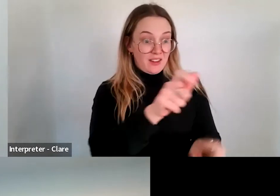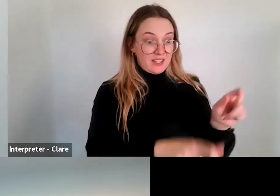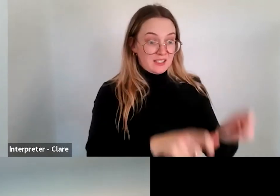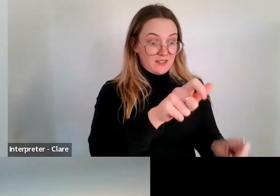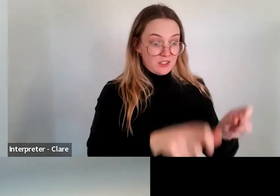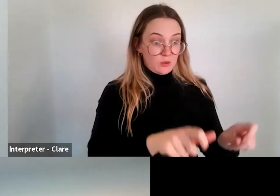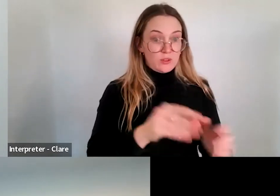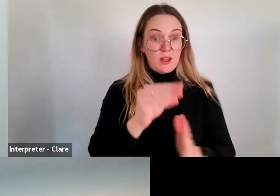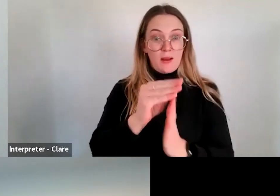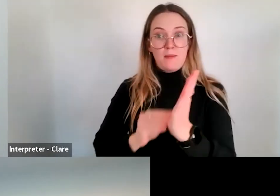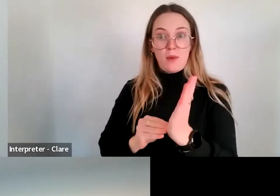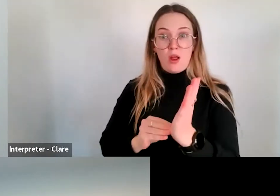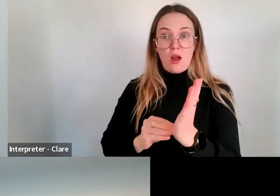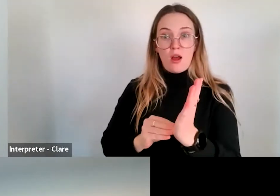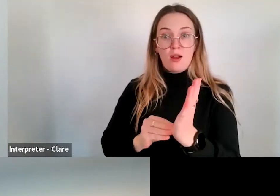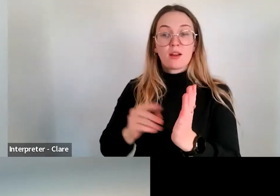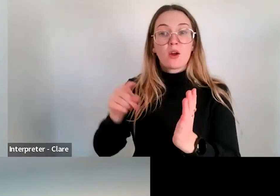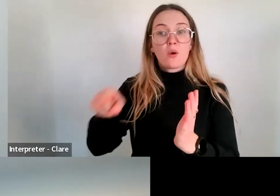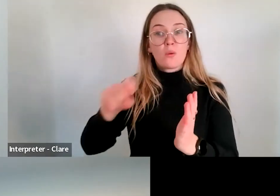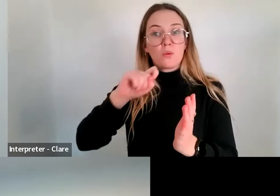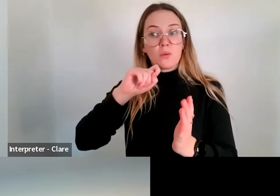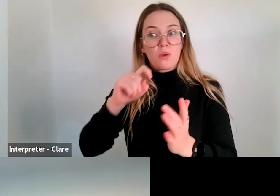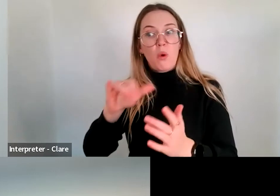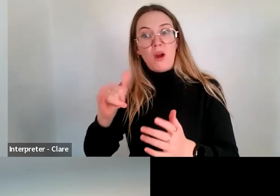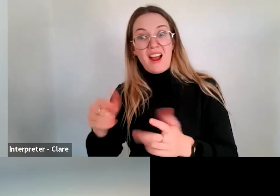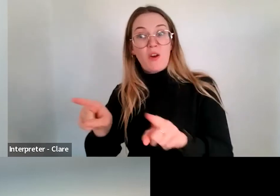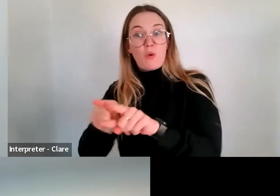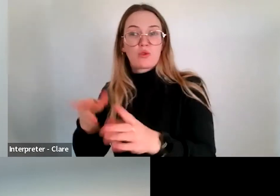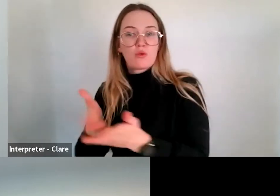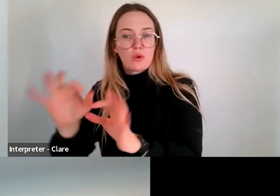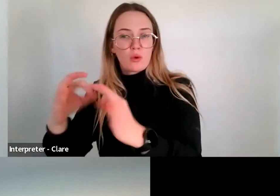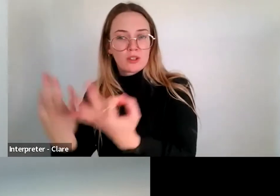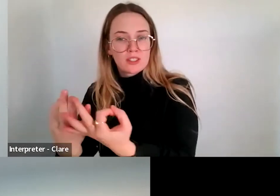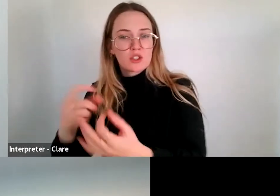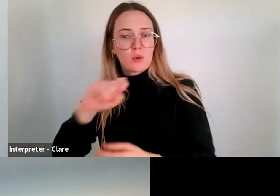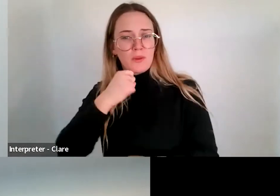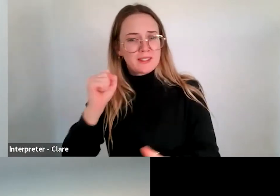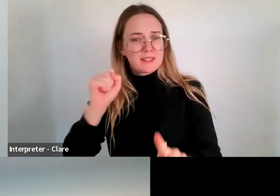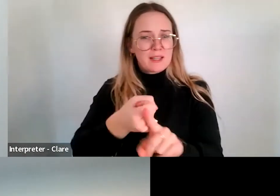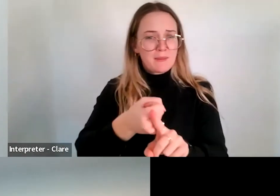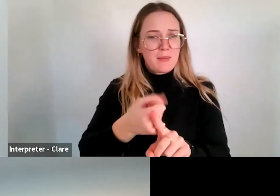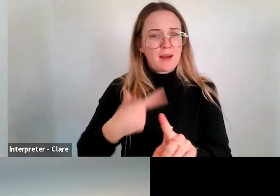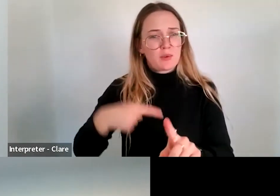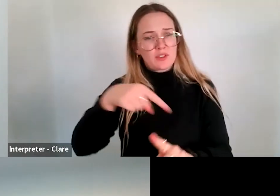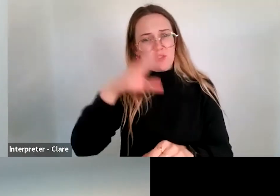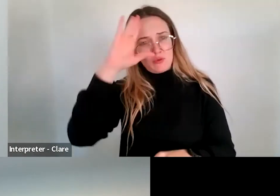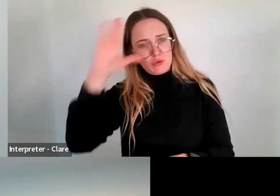compromise the success or assessment of either one, given in such a small geographical location is what Tracy is